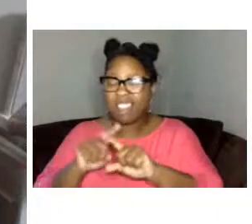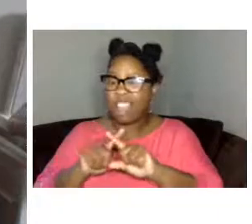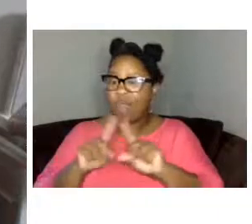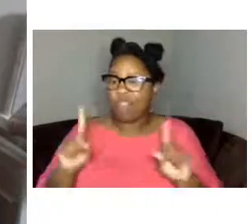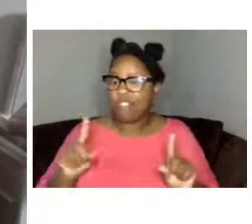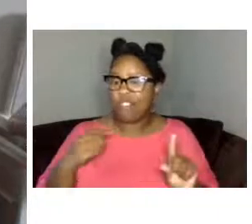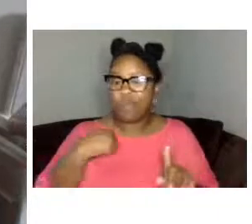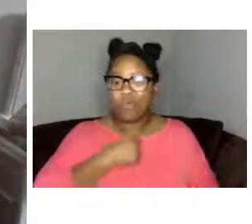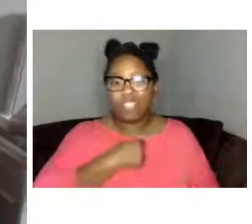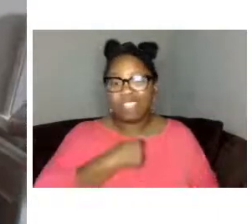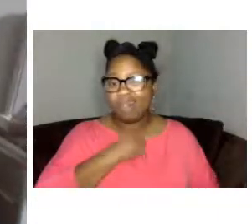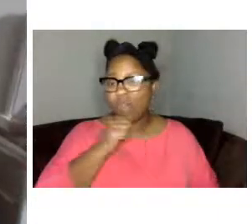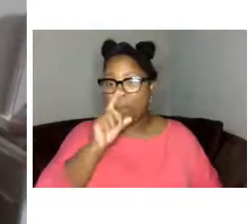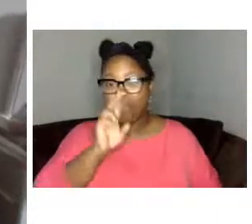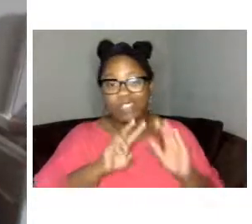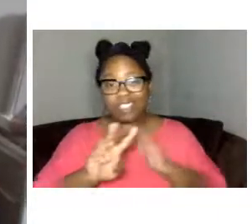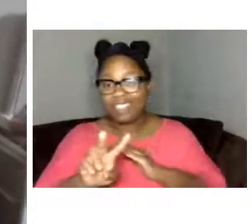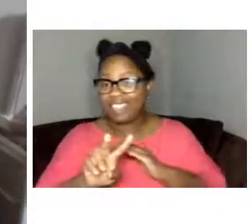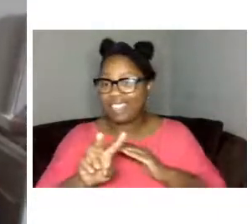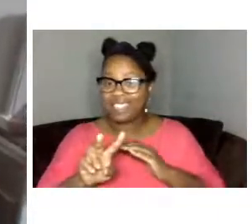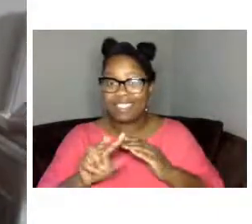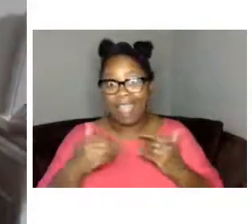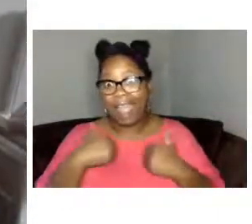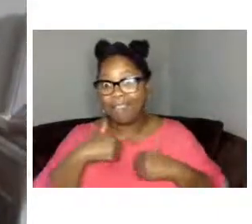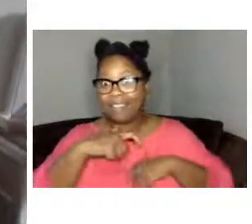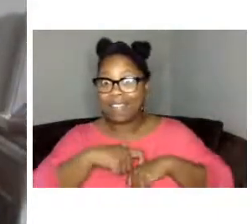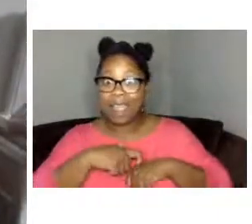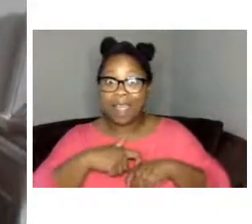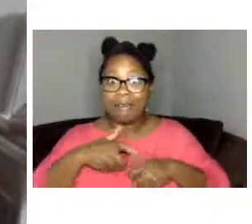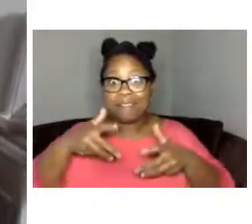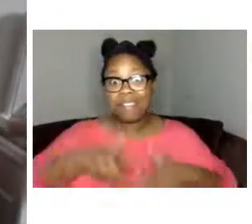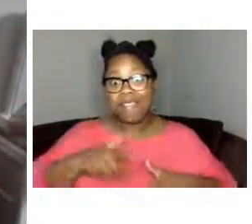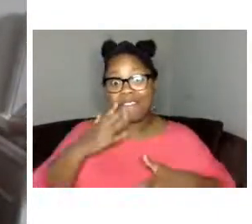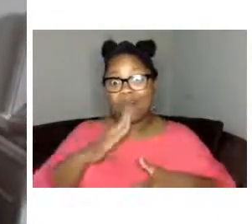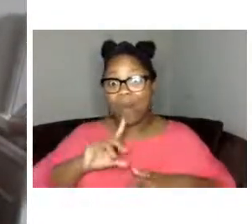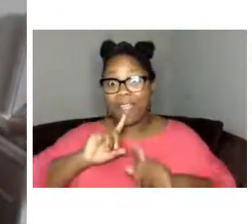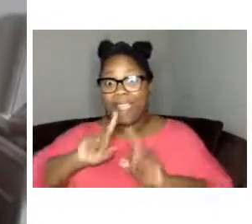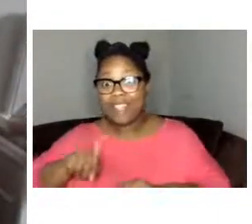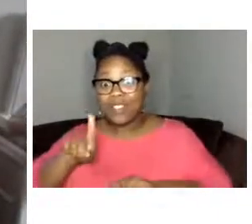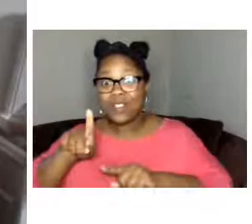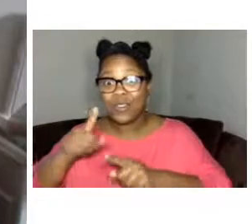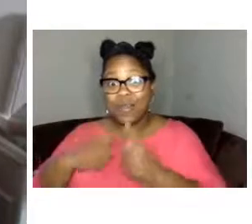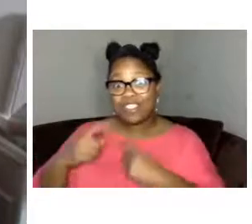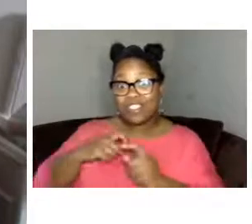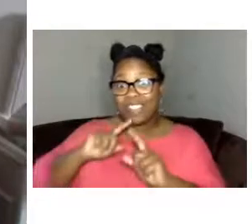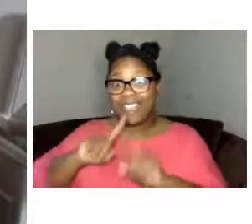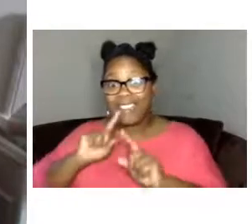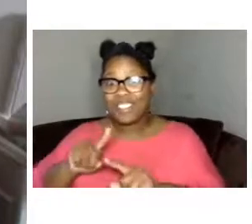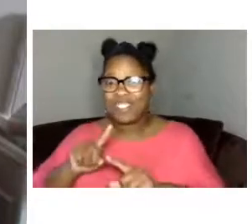foresee that we all have any time at the end of the presentation to get to those questions however any questions that are asked we